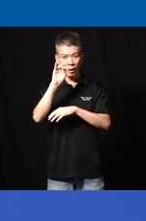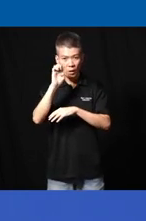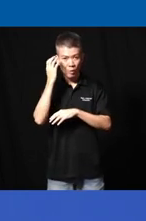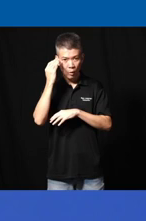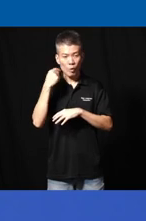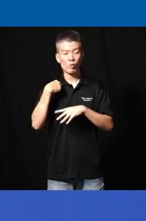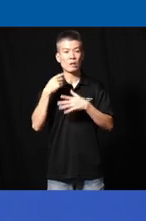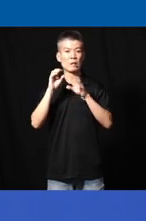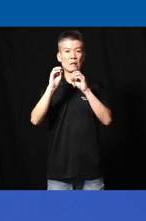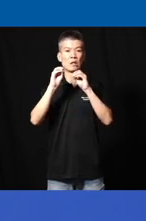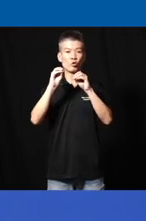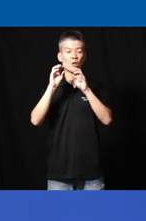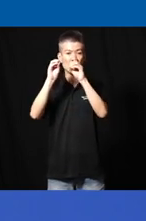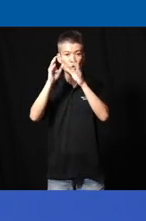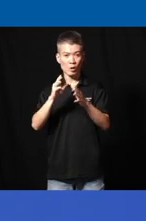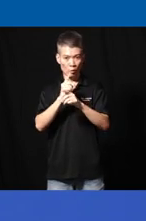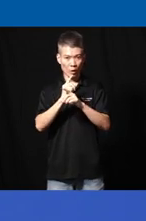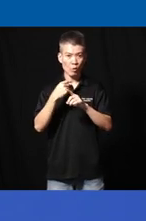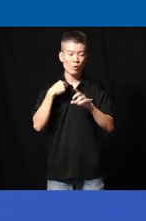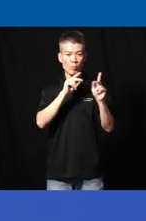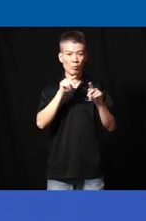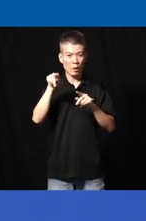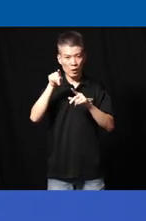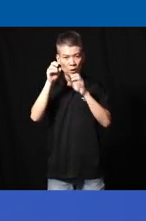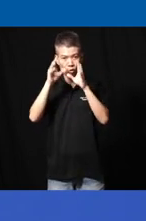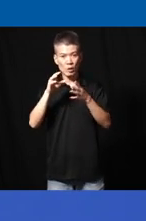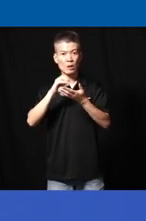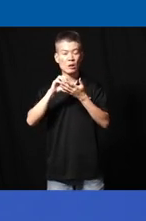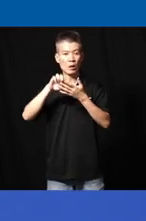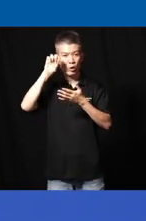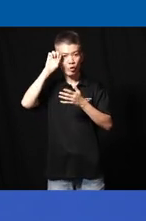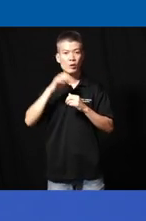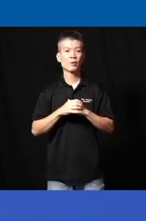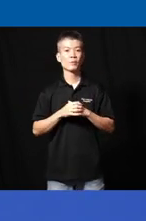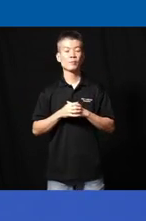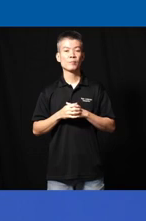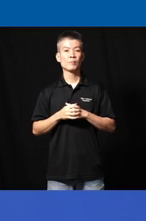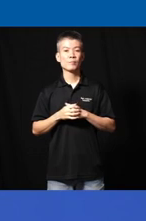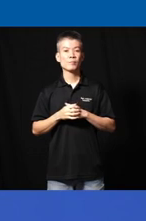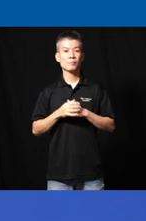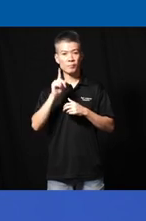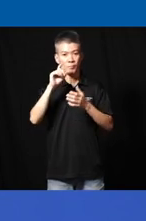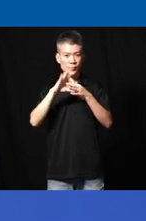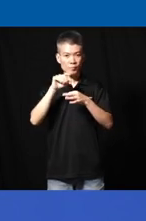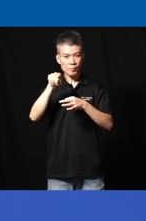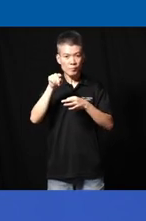we teach teachers right we are preparing we in teacher education um one of that one big